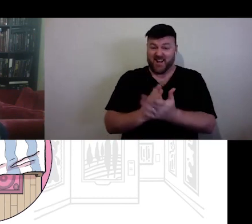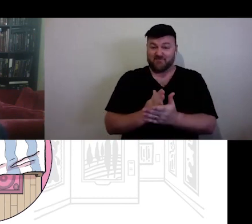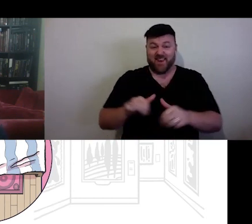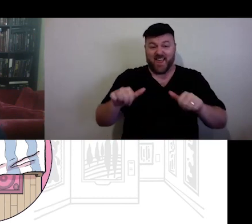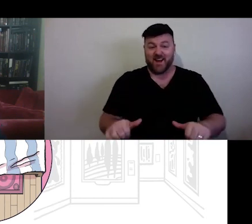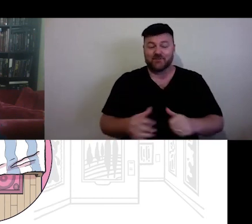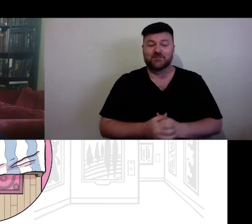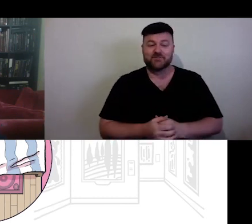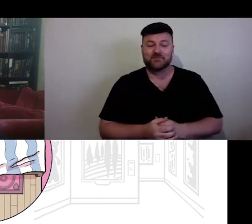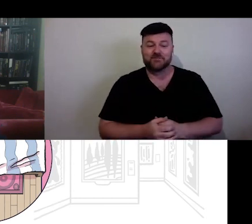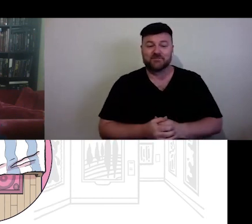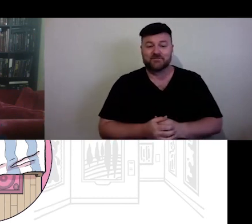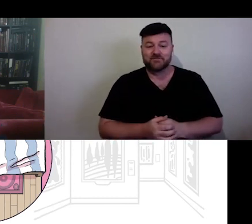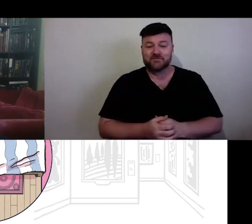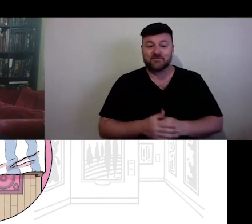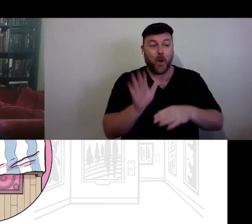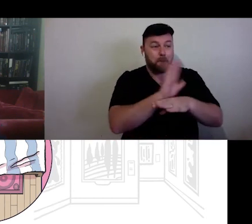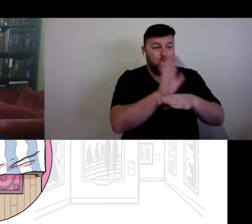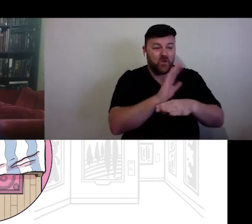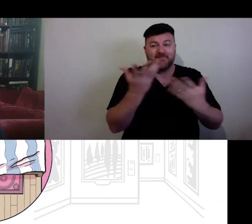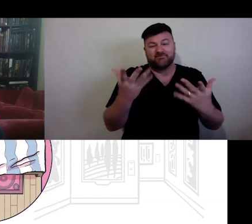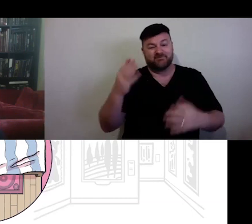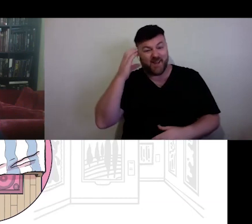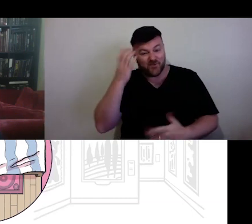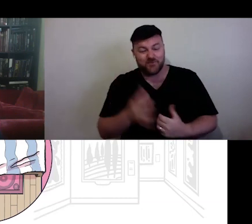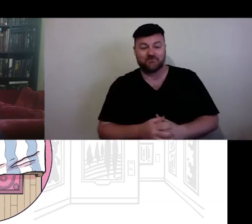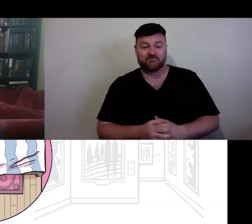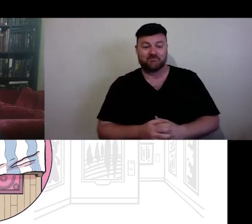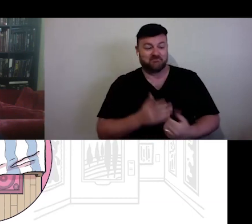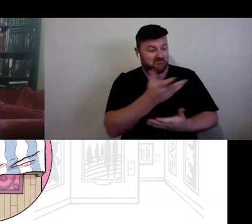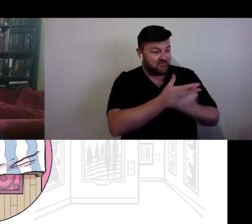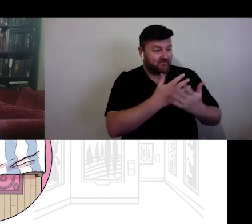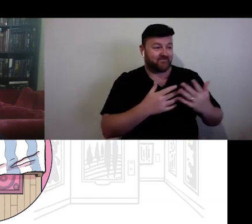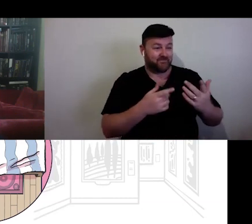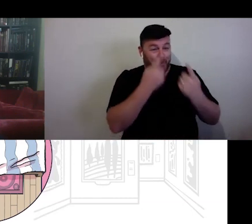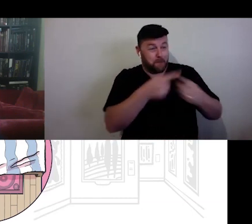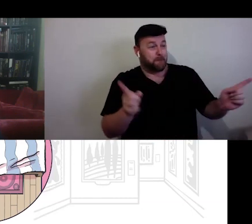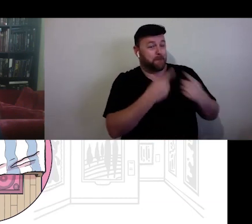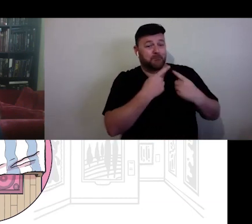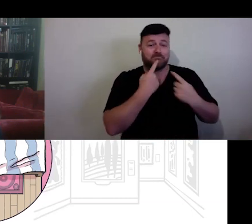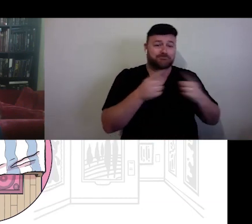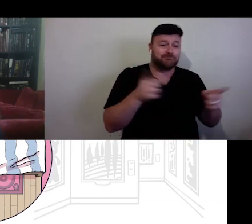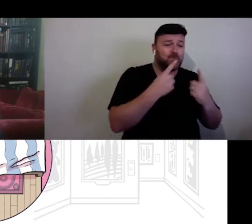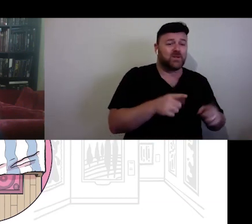Our concerts our kitchens and our cinemas our studies.